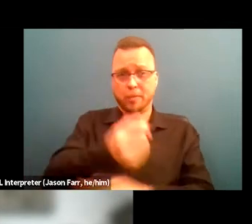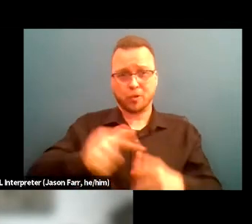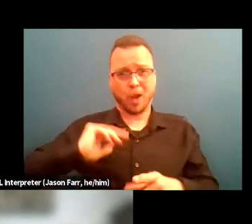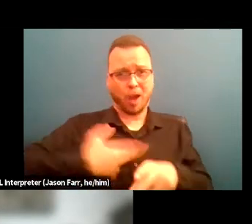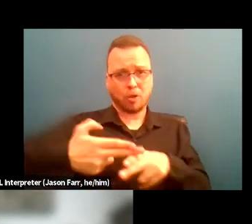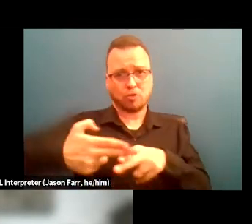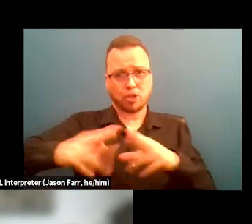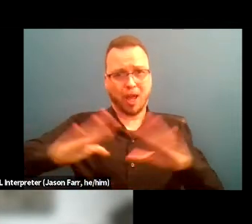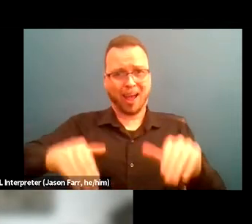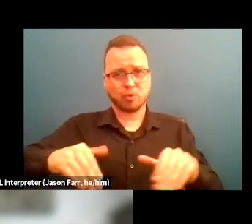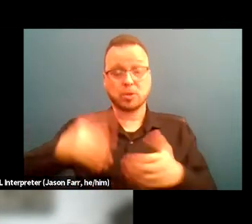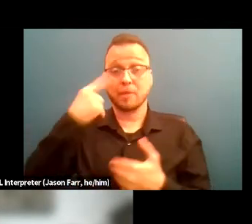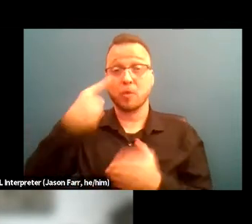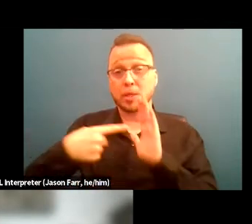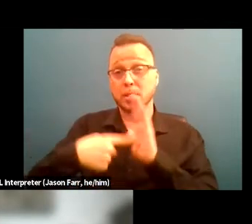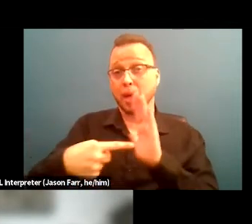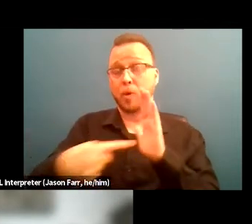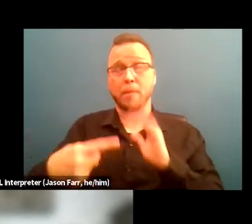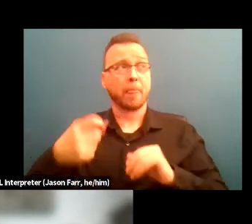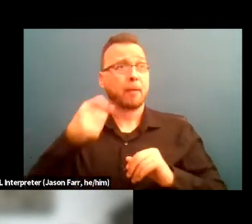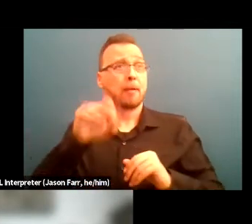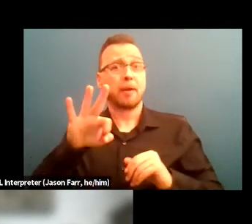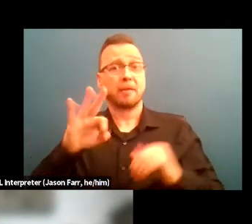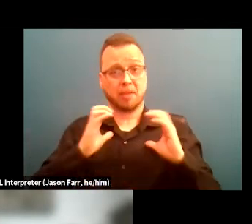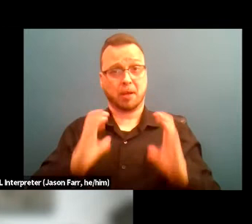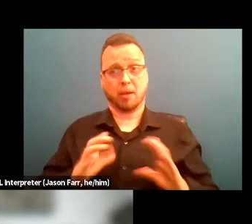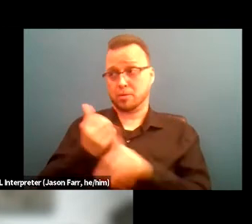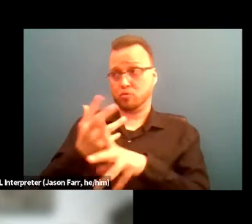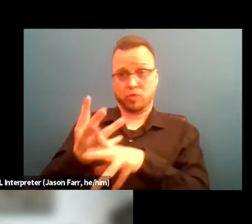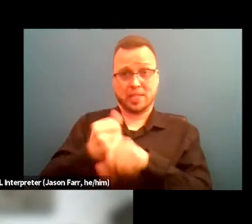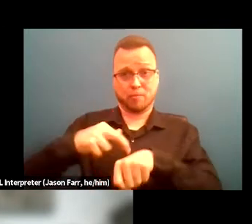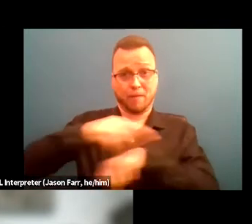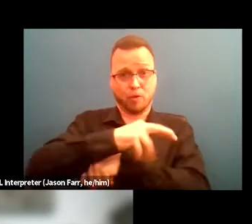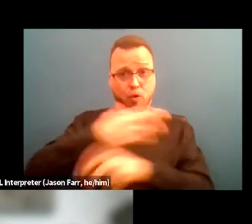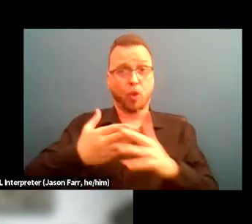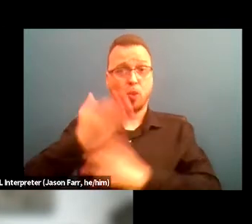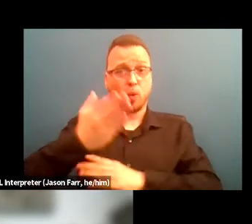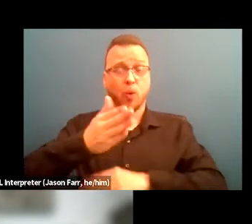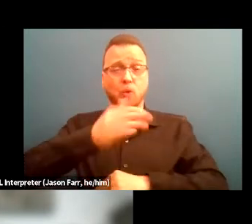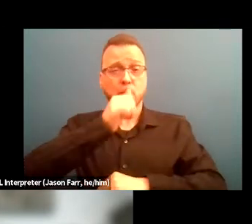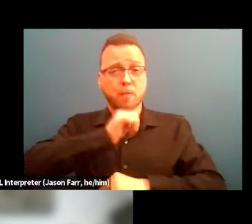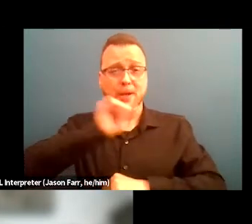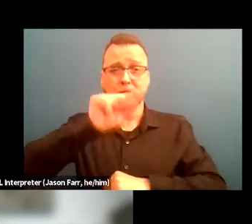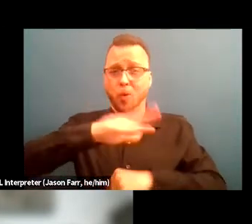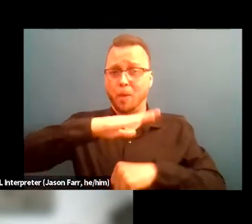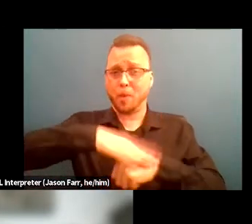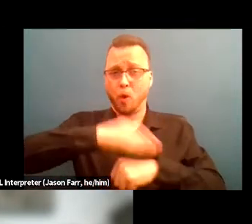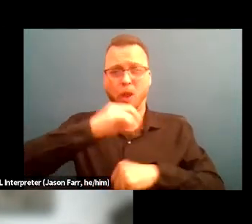For instance, if the client is a referral through probation role or one of the recovery many outfits